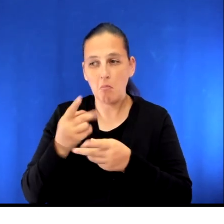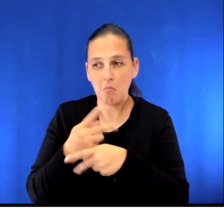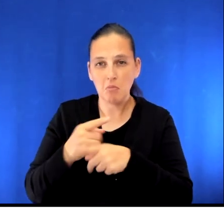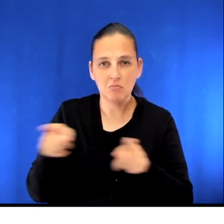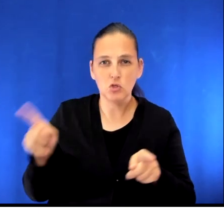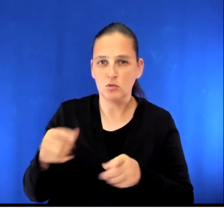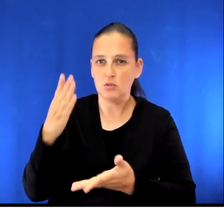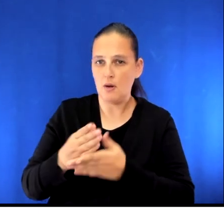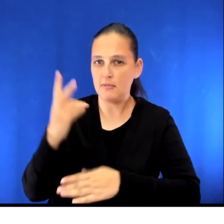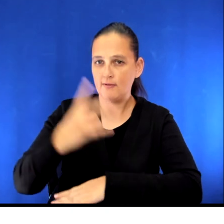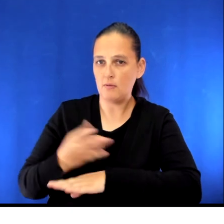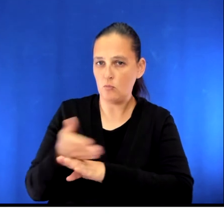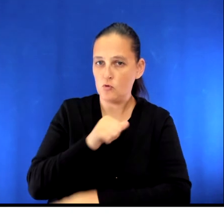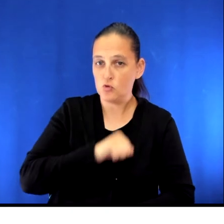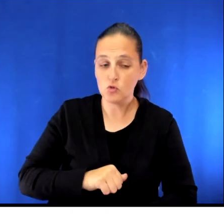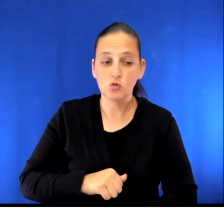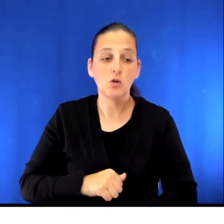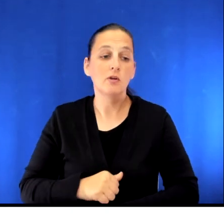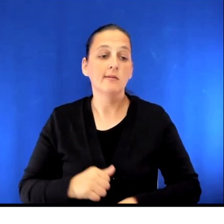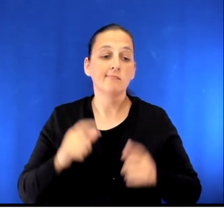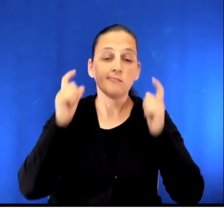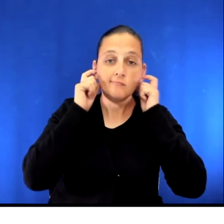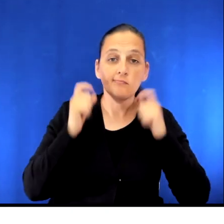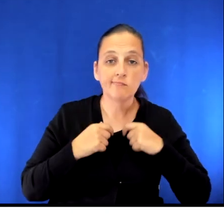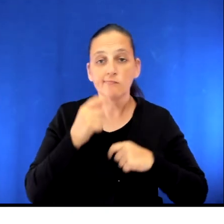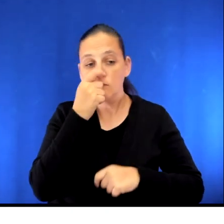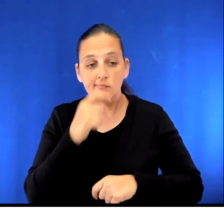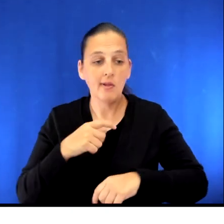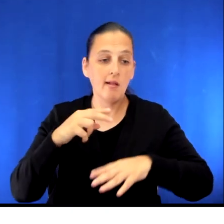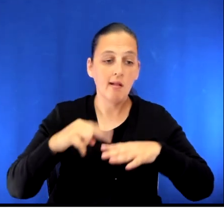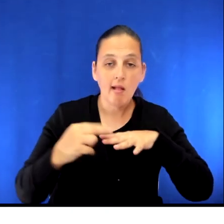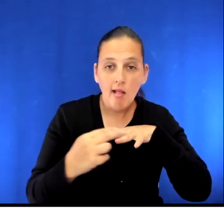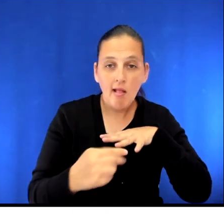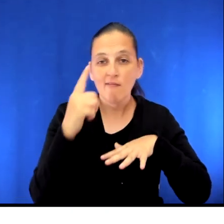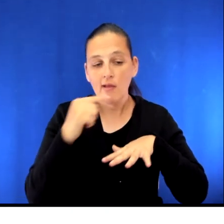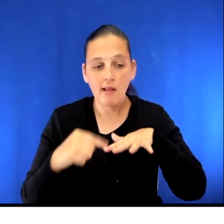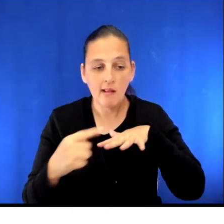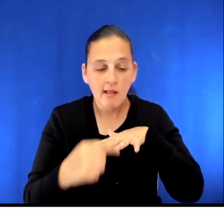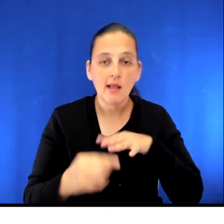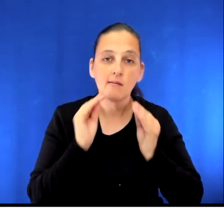Jewelry, body piercings, nail polish, artificial nails, makeup and contacts should be removed the night before surgery.